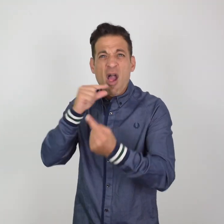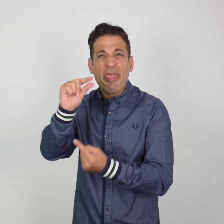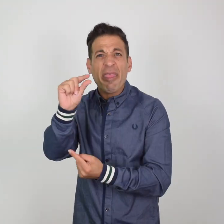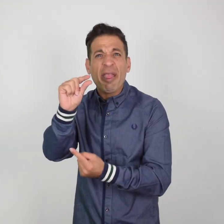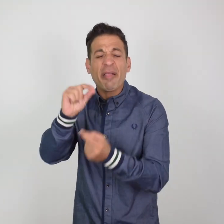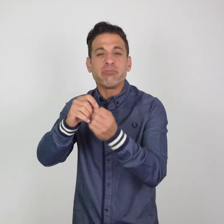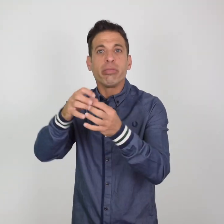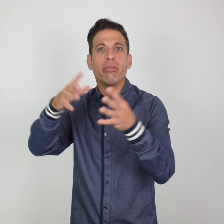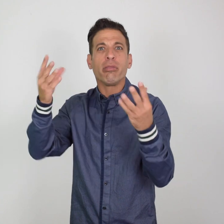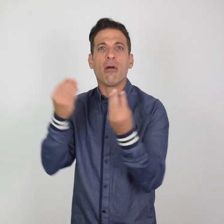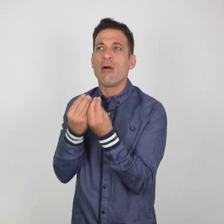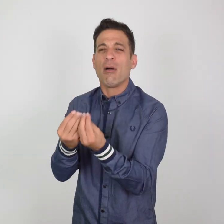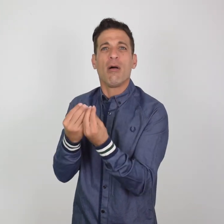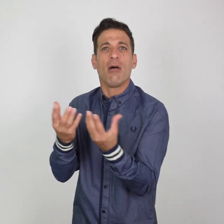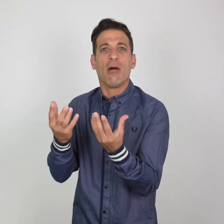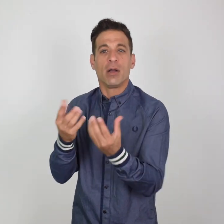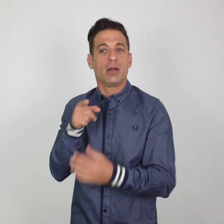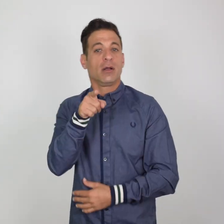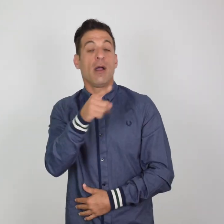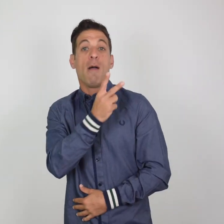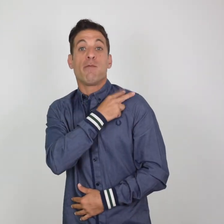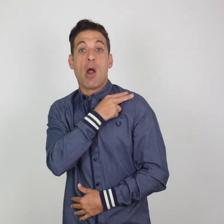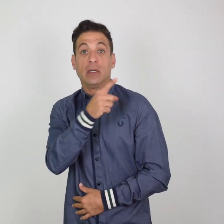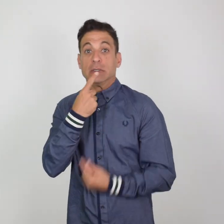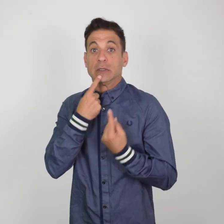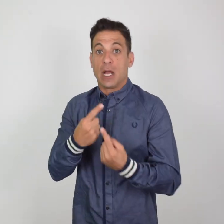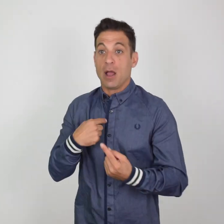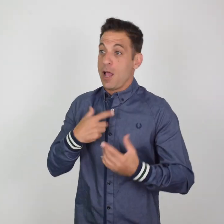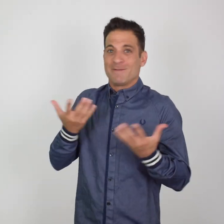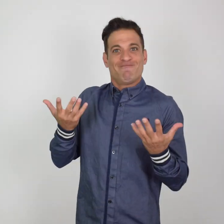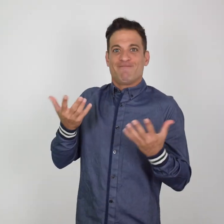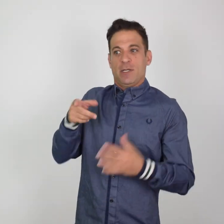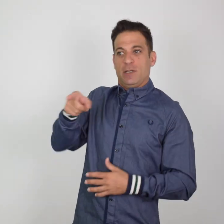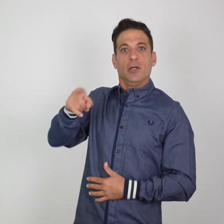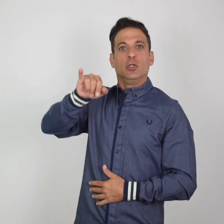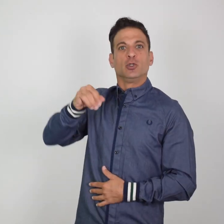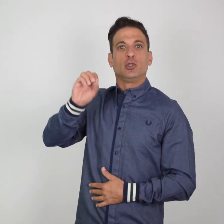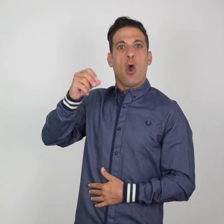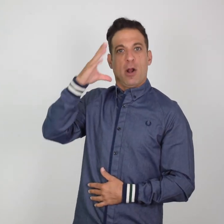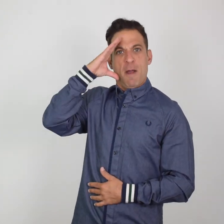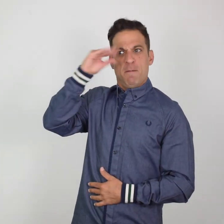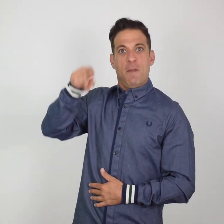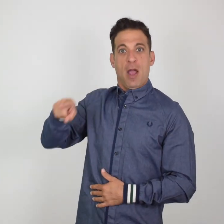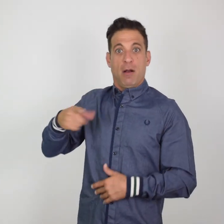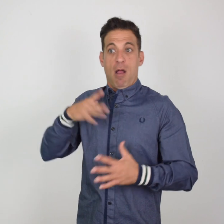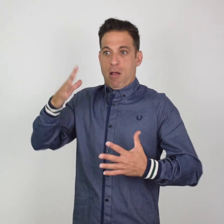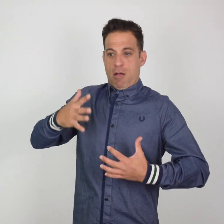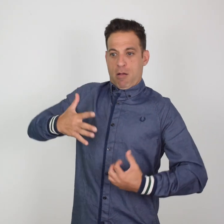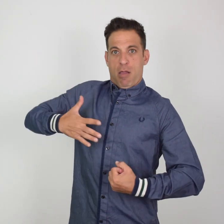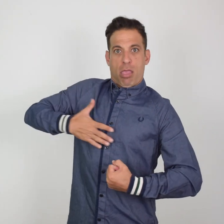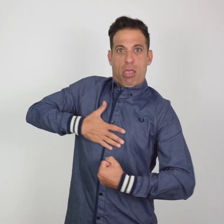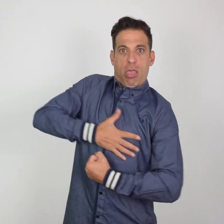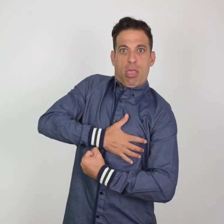tasers because John put his hands under his chest, which caused